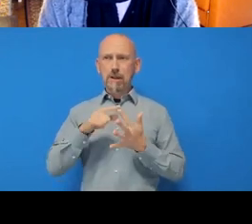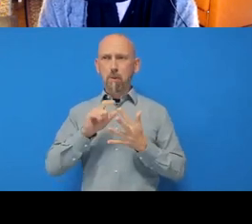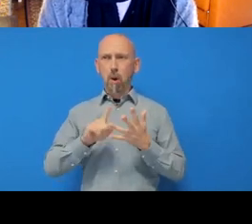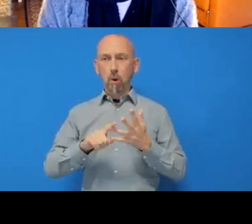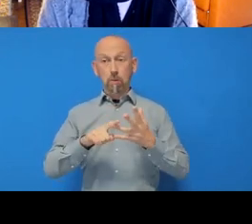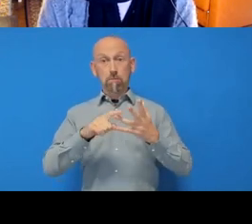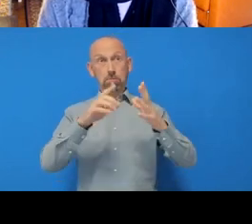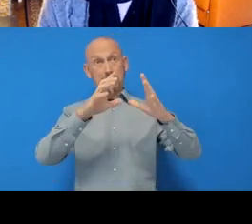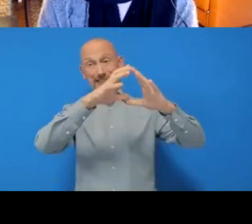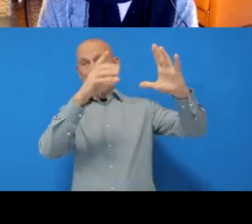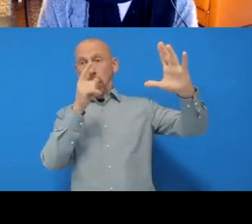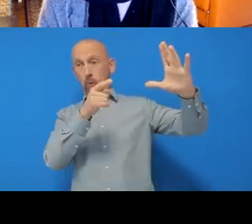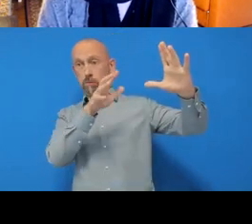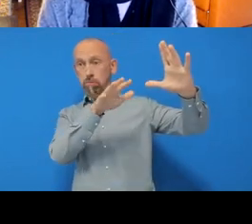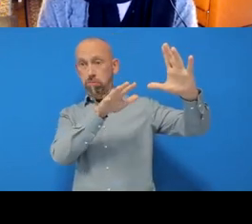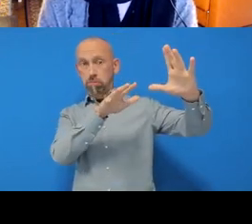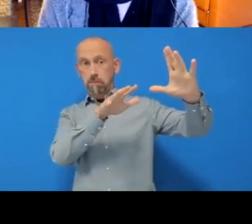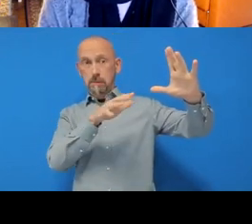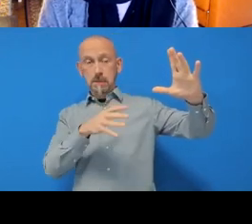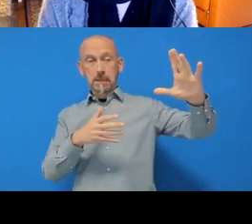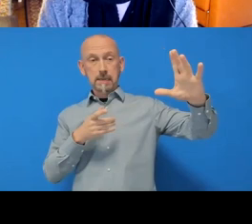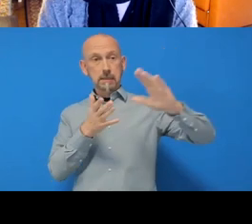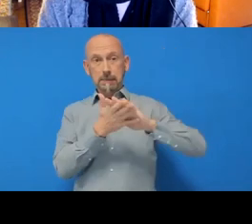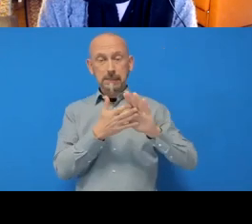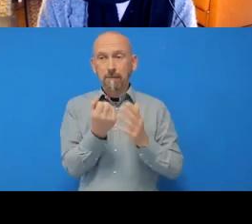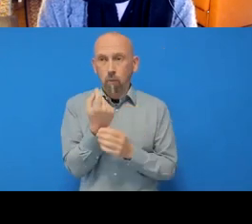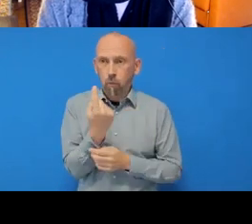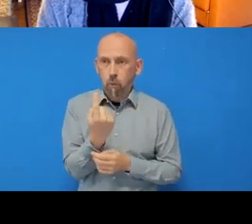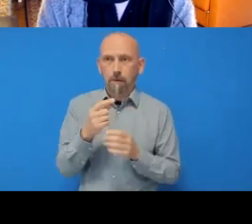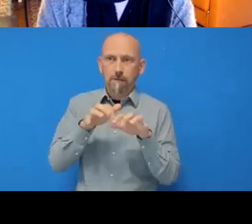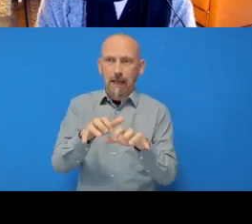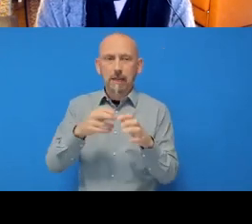And there's our README file within the repository, although this kind of image represents the entire repository